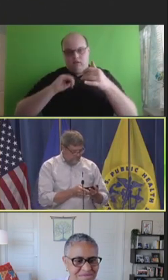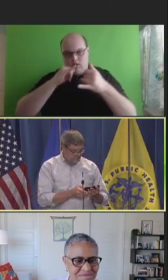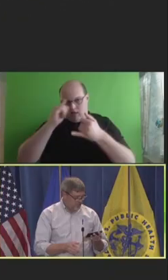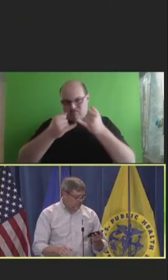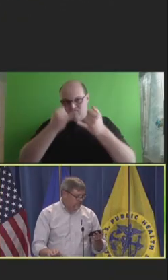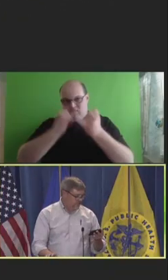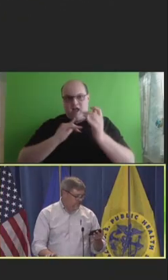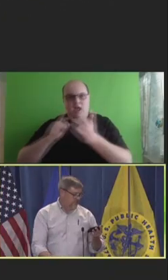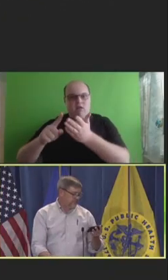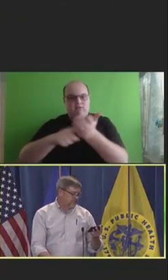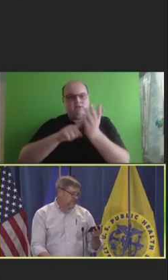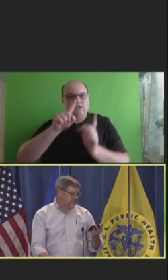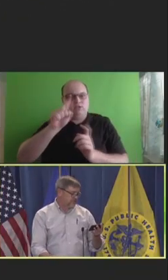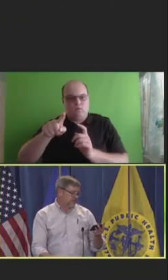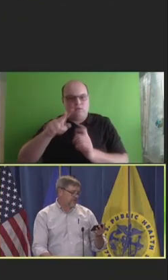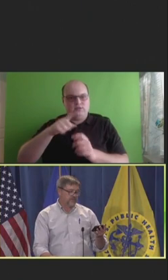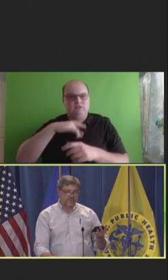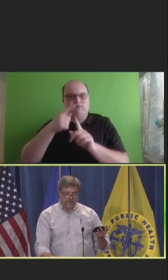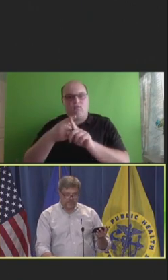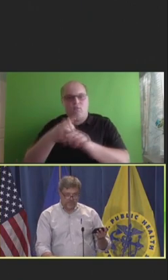"Alternate immunization strategies.